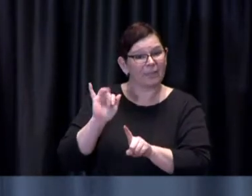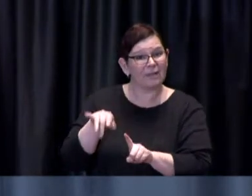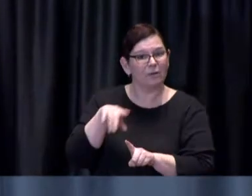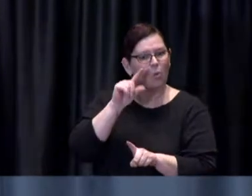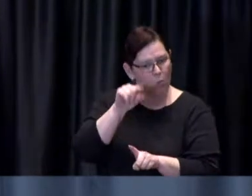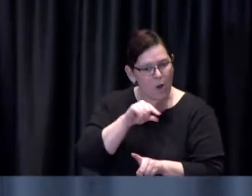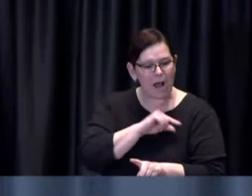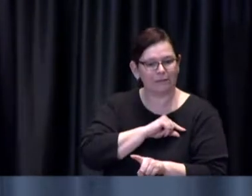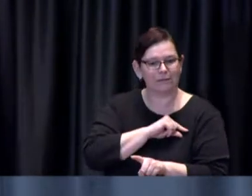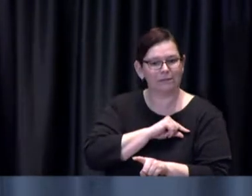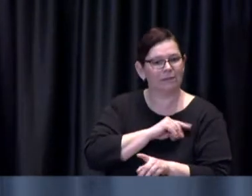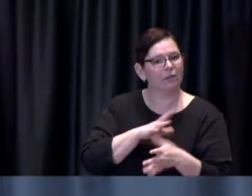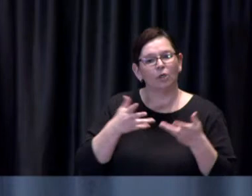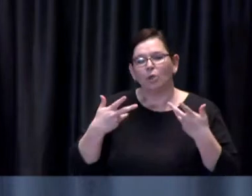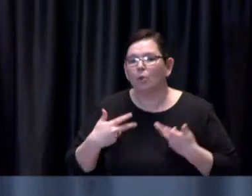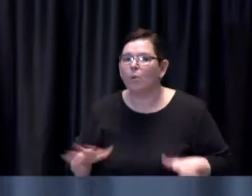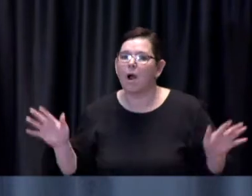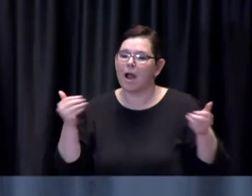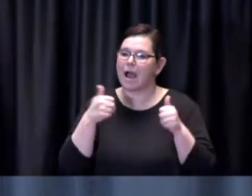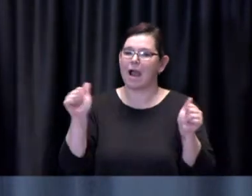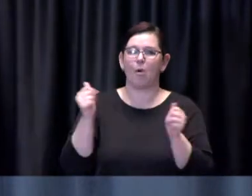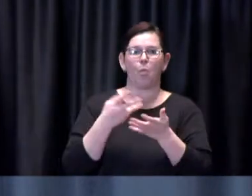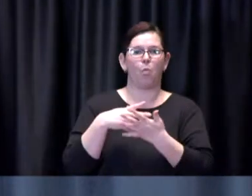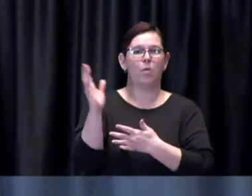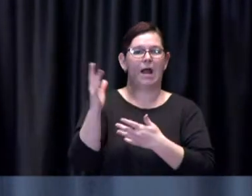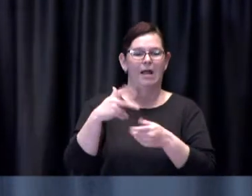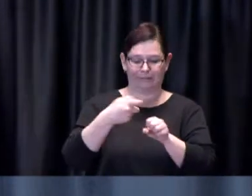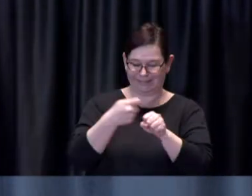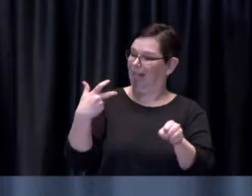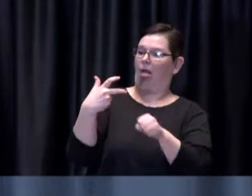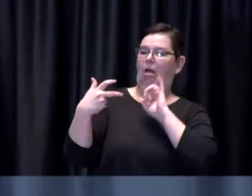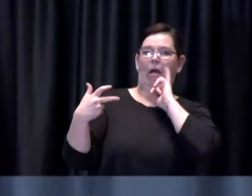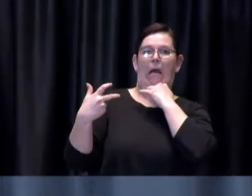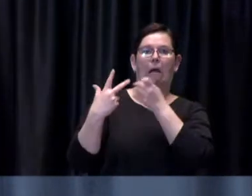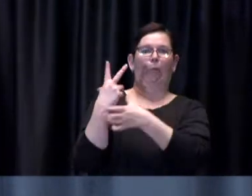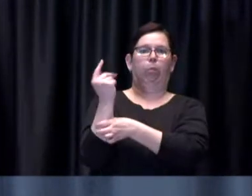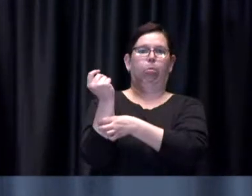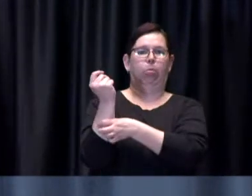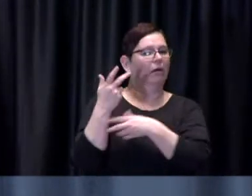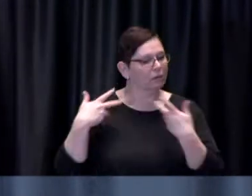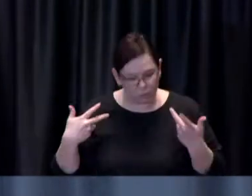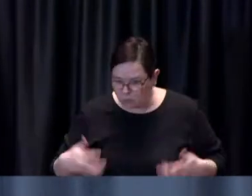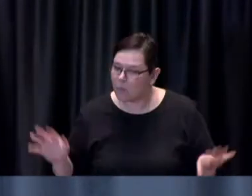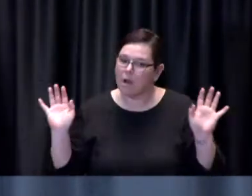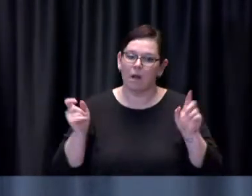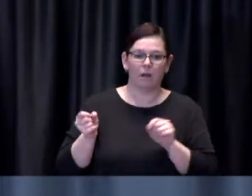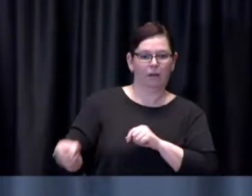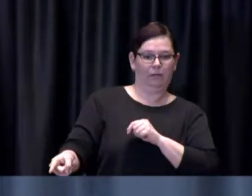so uh being being monitored livetime and making sure that over the course of the day only